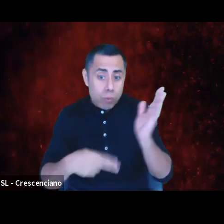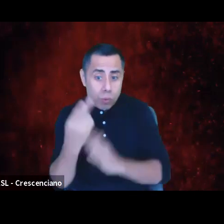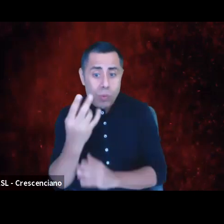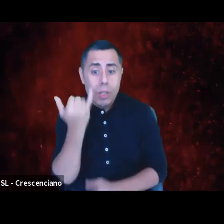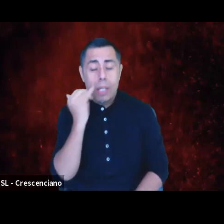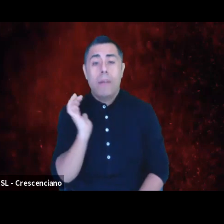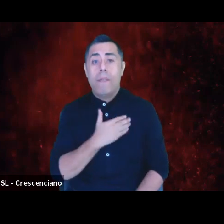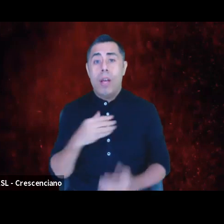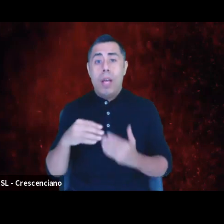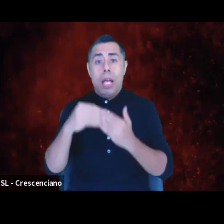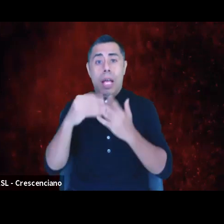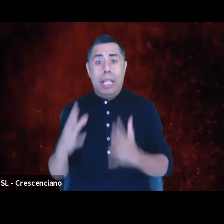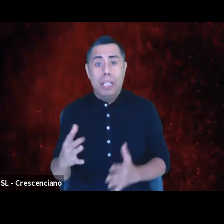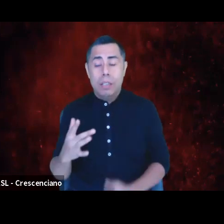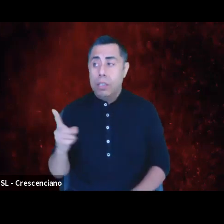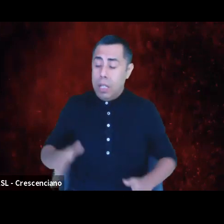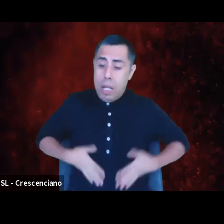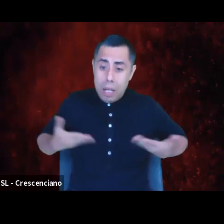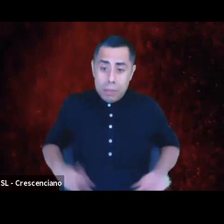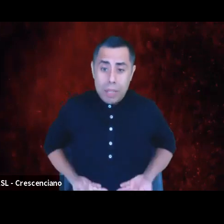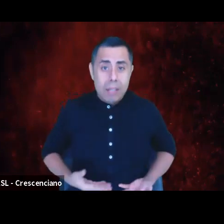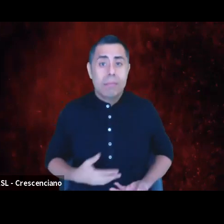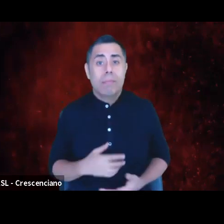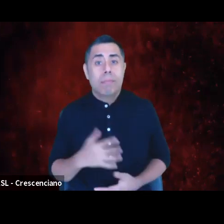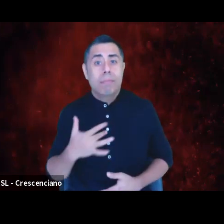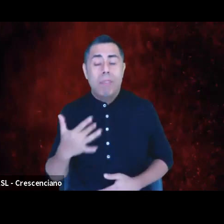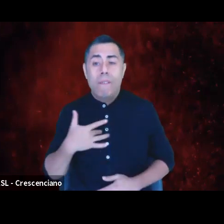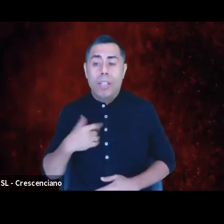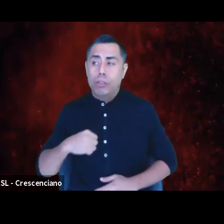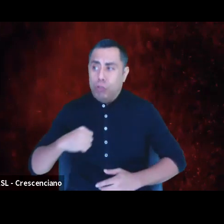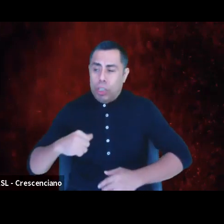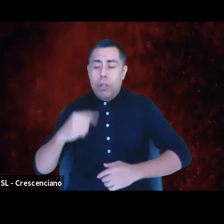and feel triggered that I hinted that they are under-qualified for their positions,